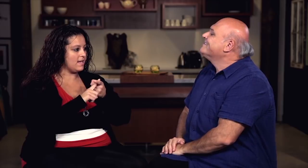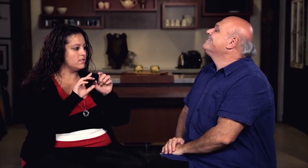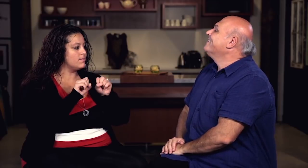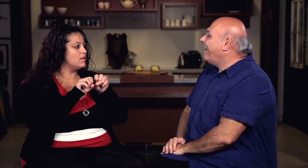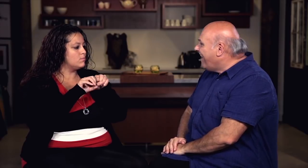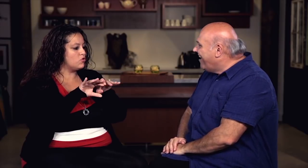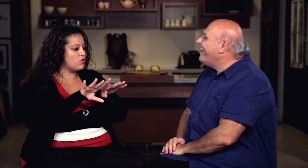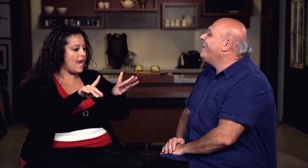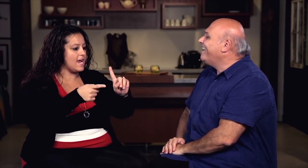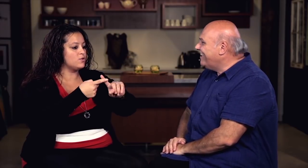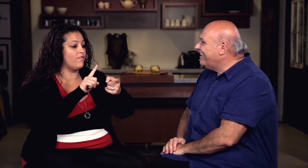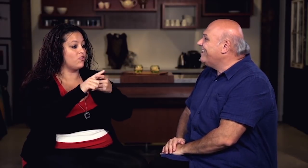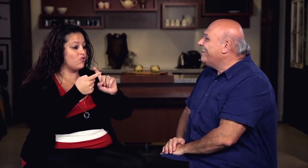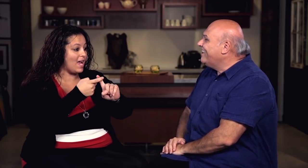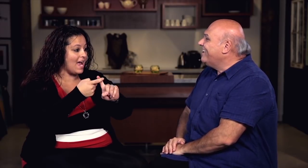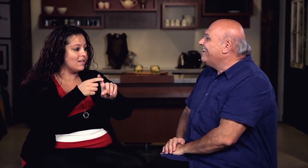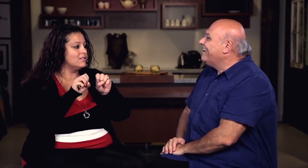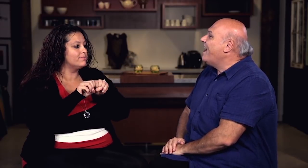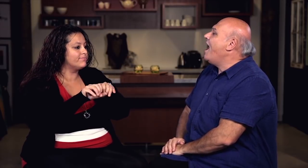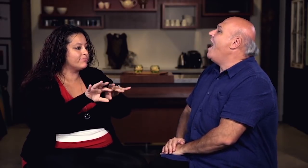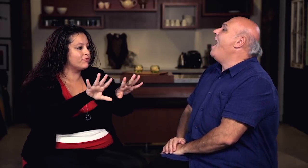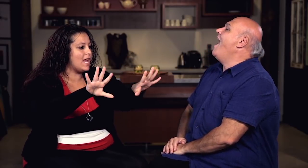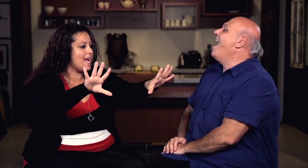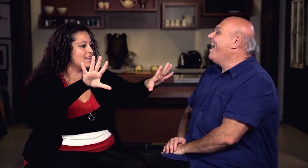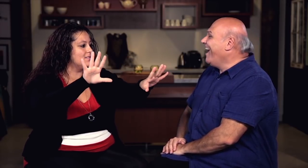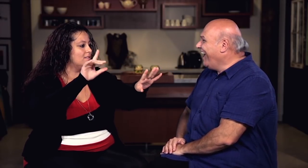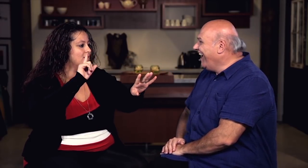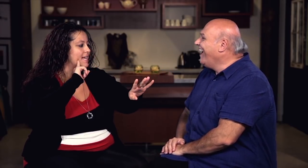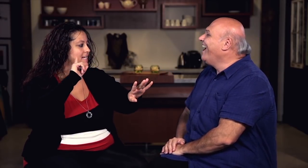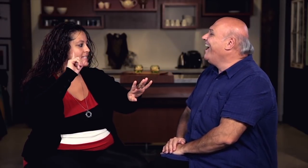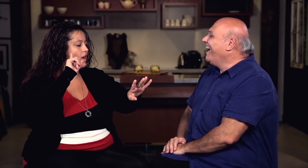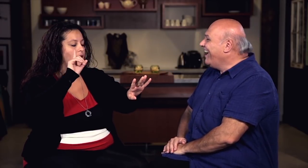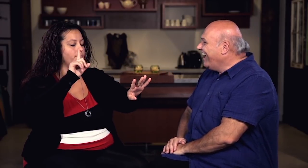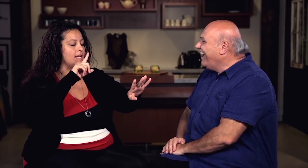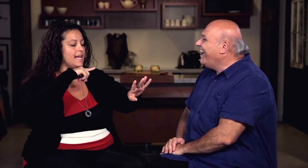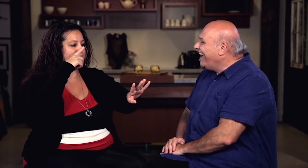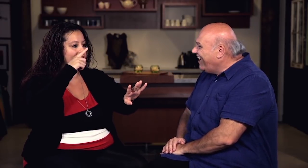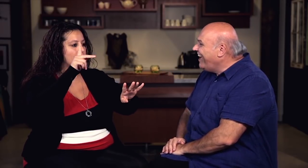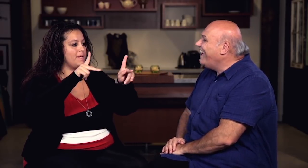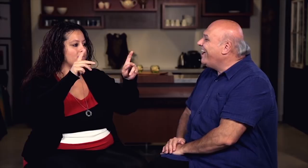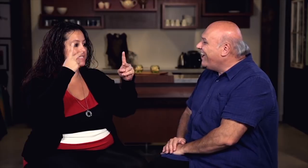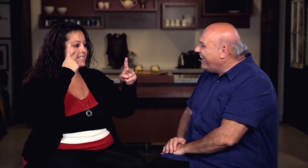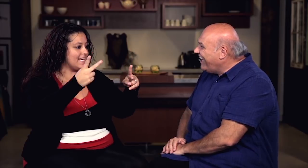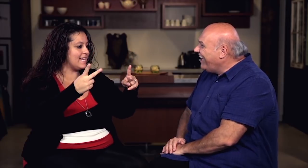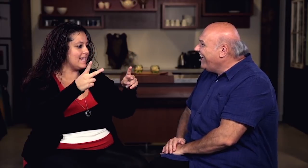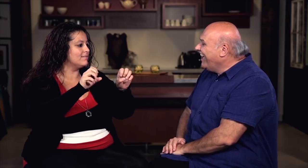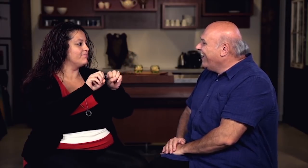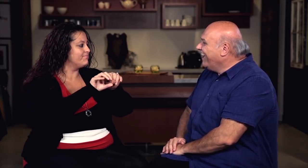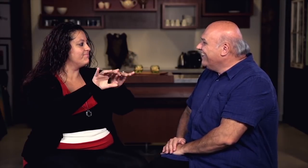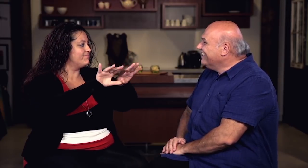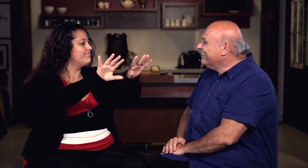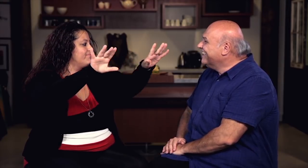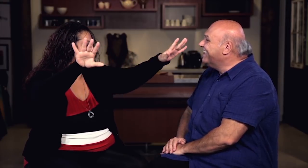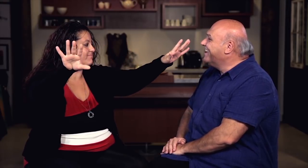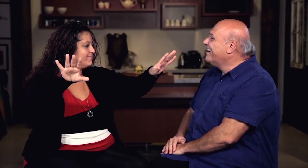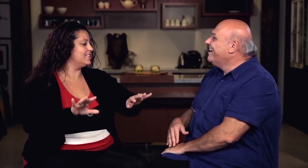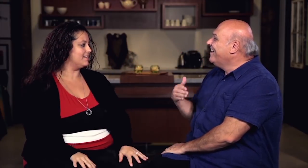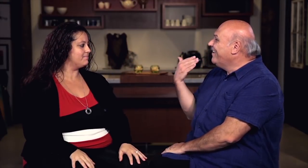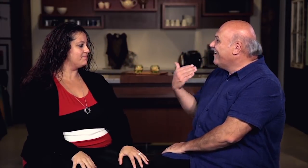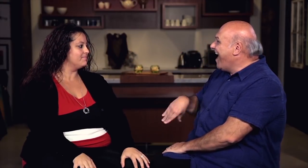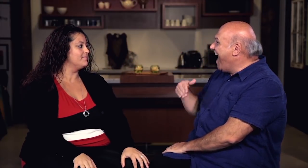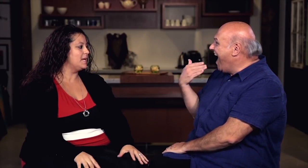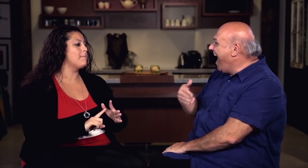As friends told their friends, as word spread, demand from hearing people grew. In